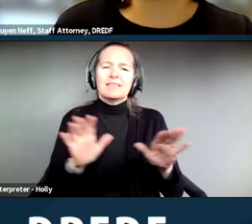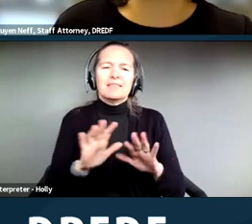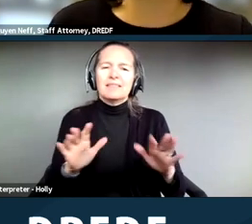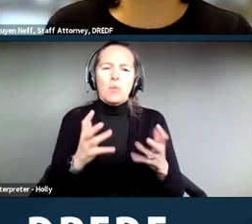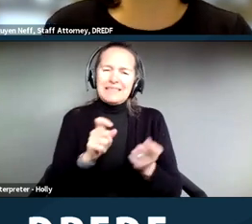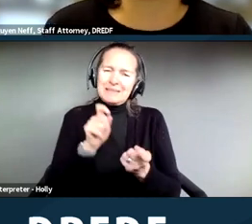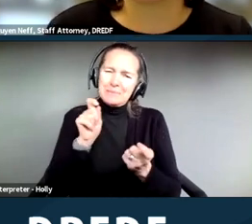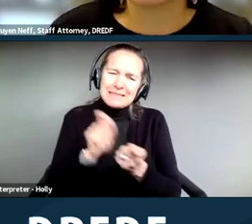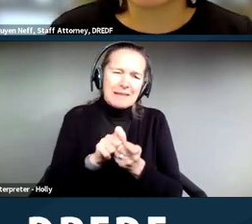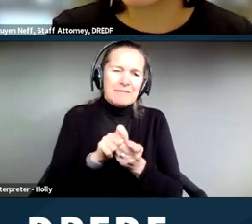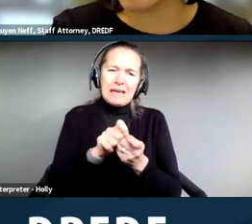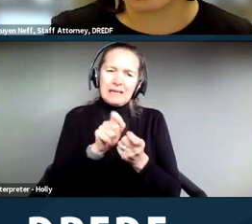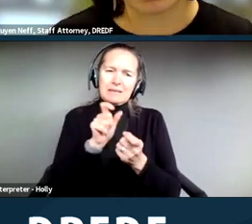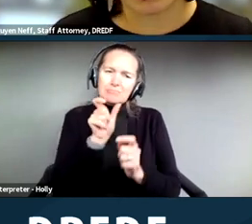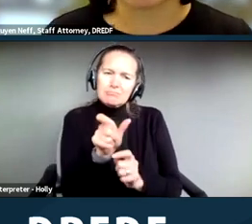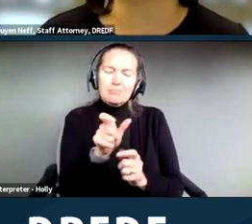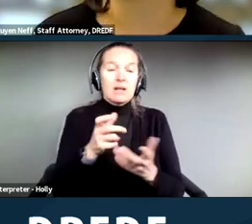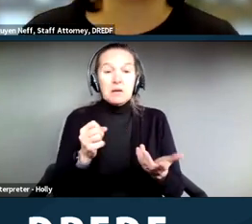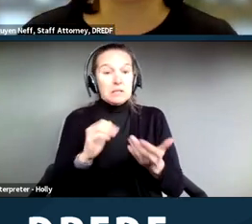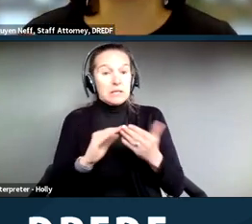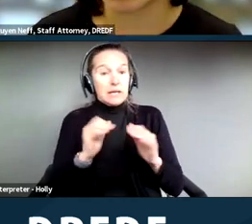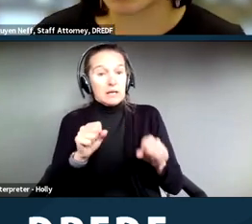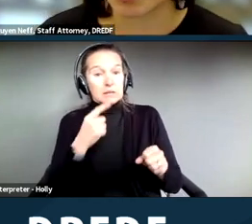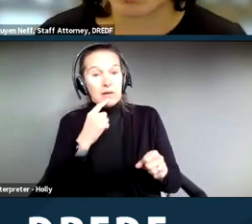the city could respond with okay, you need more time to move, we'll give you an extra two hours